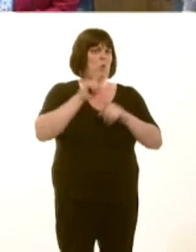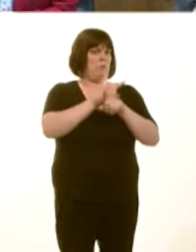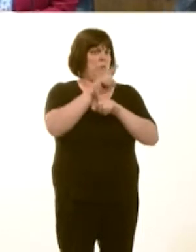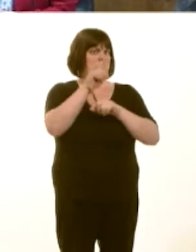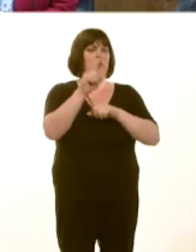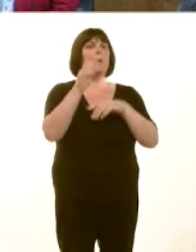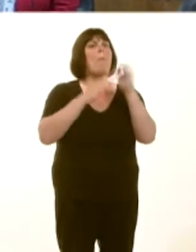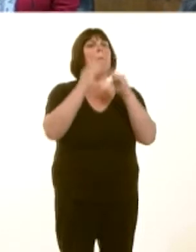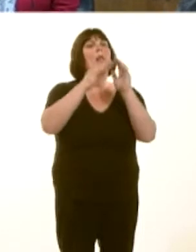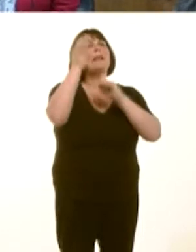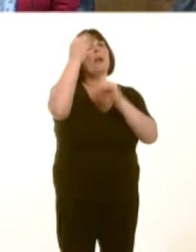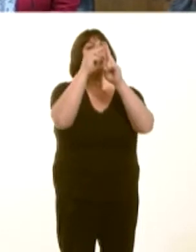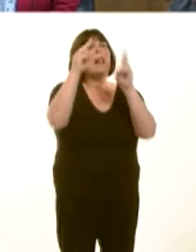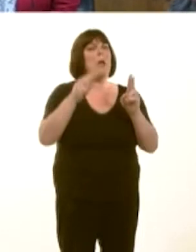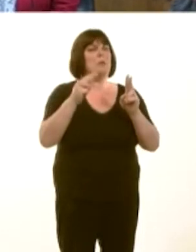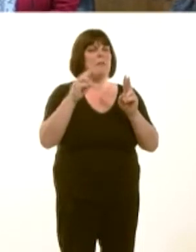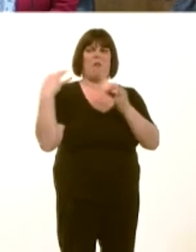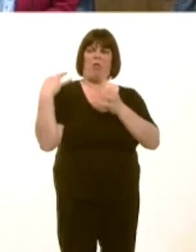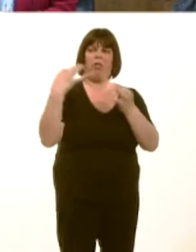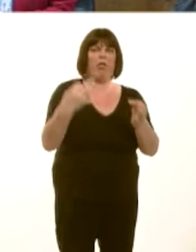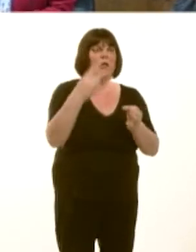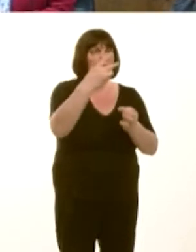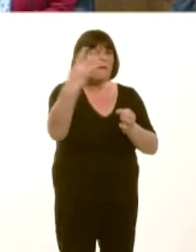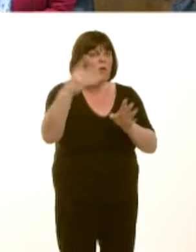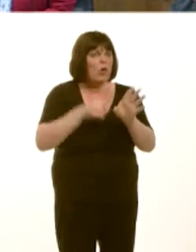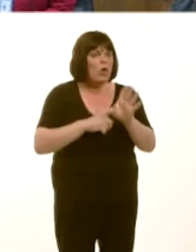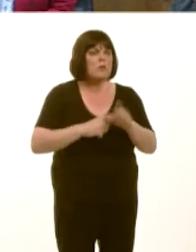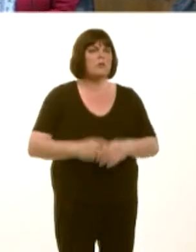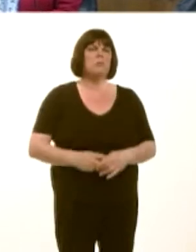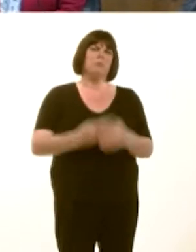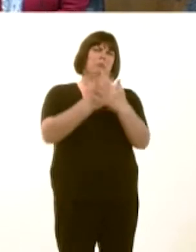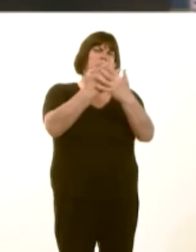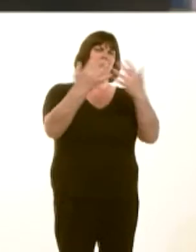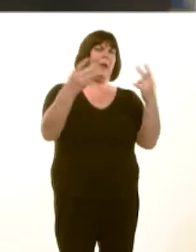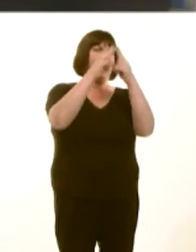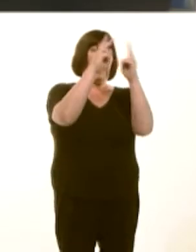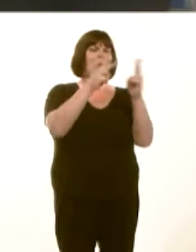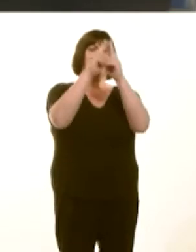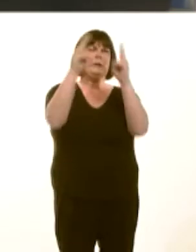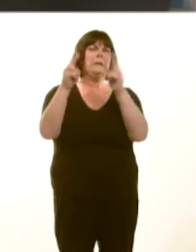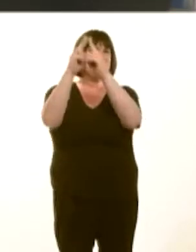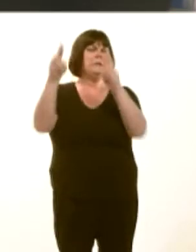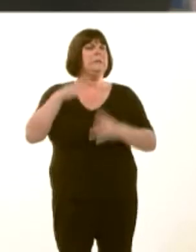for the first time in 24 years. The hundreds of houses that will be provided are desperately needed at a time when many